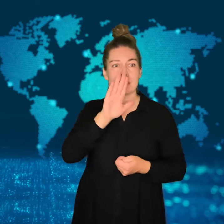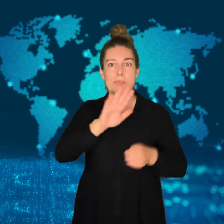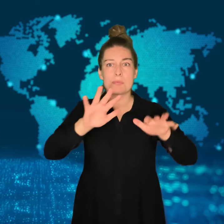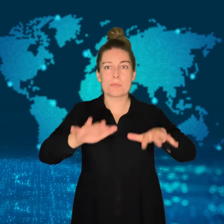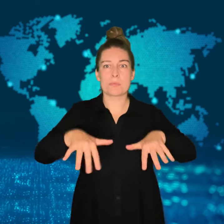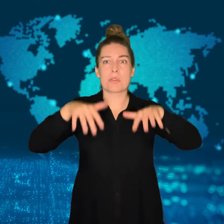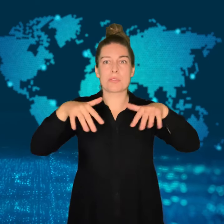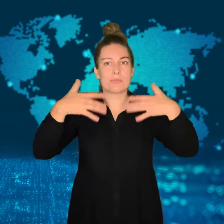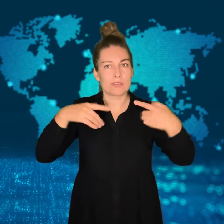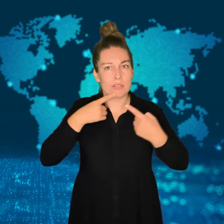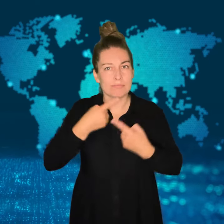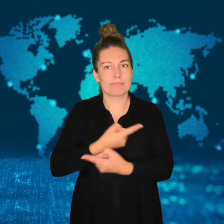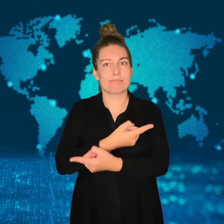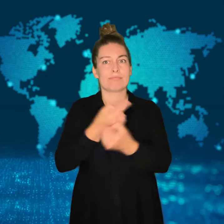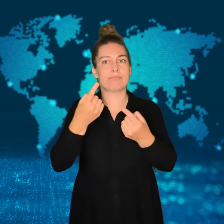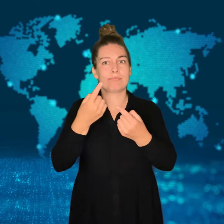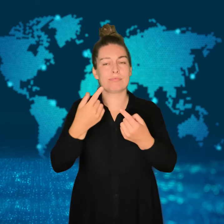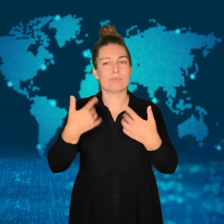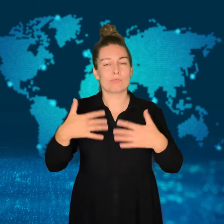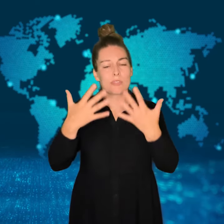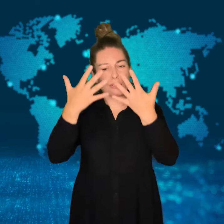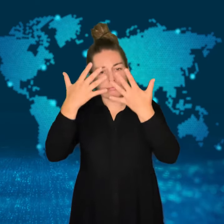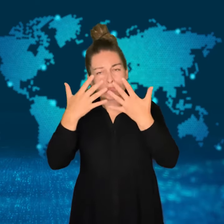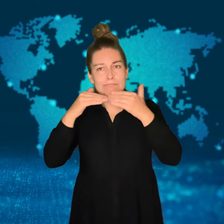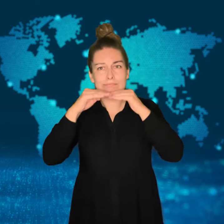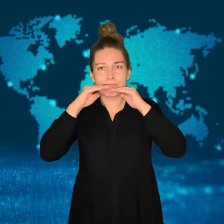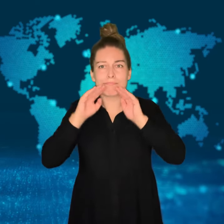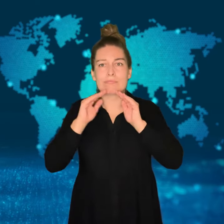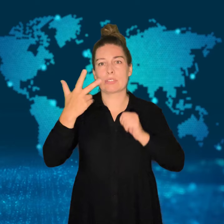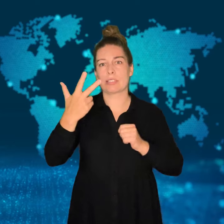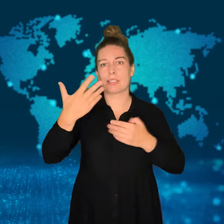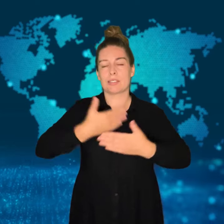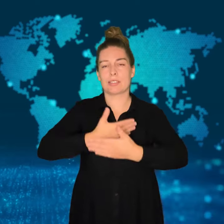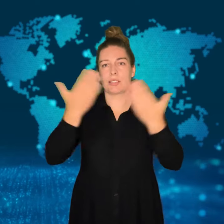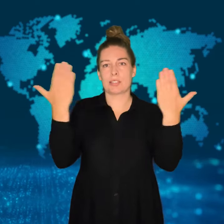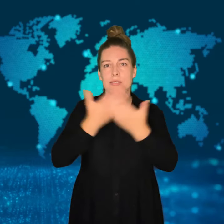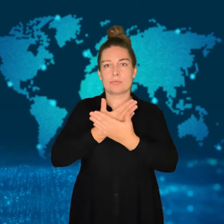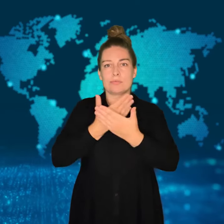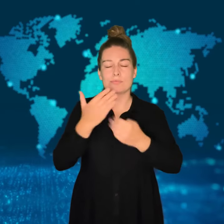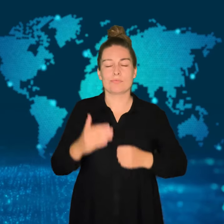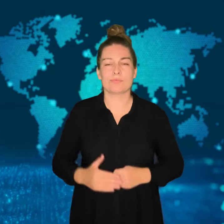Libya's parliament has declared three days of mourning.